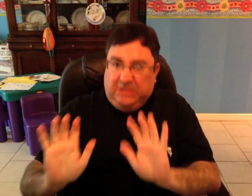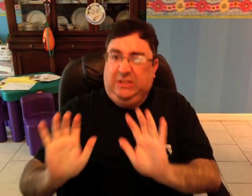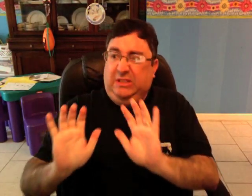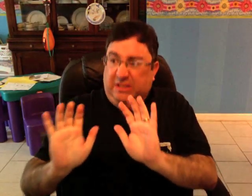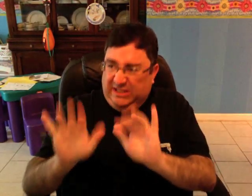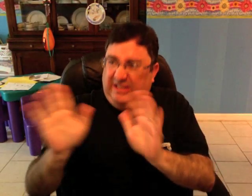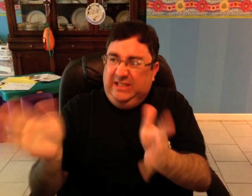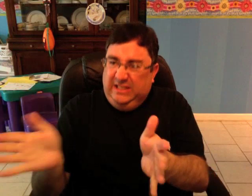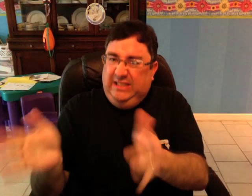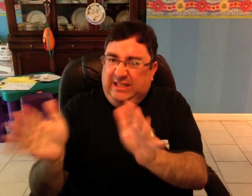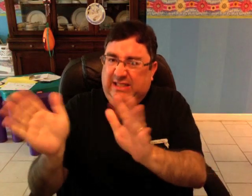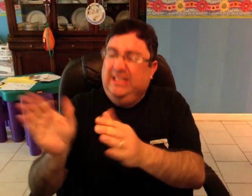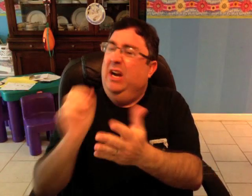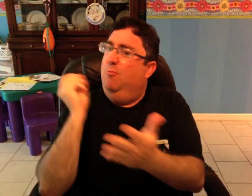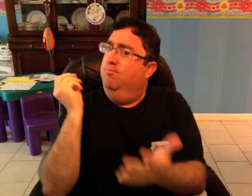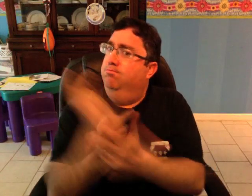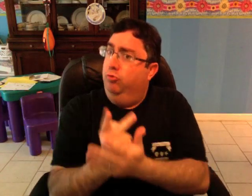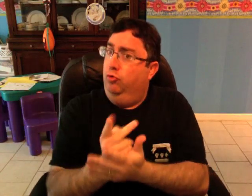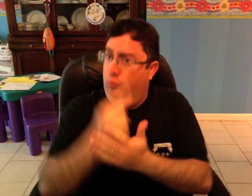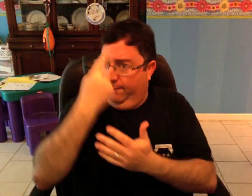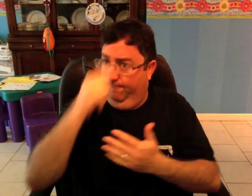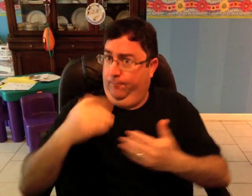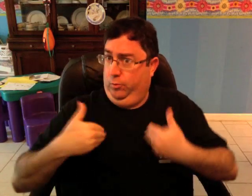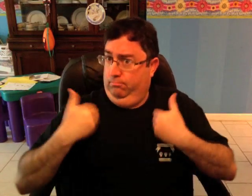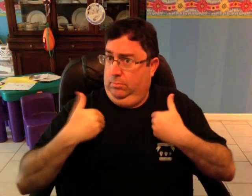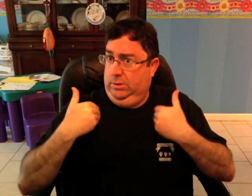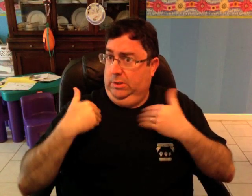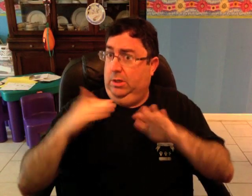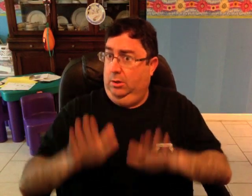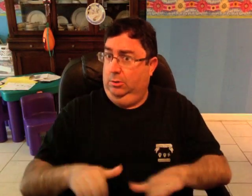So the cochlear manufacturers pushed the FDA to approve it for young children.